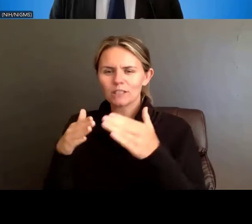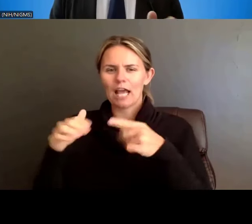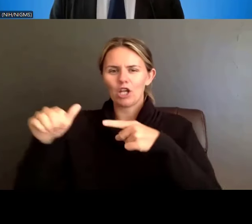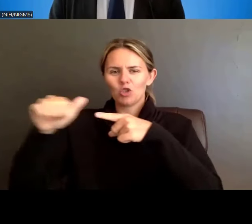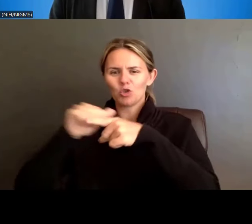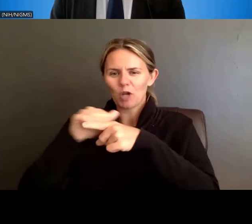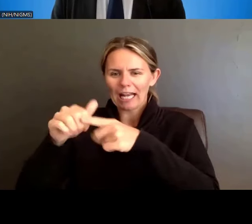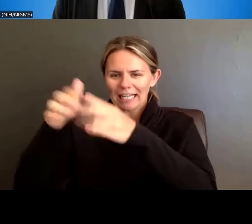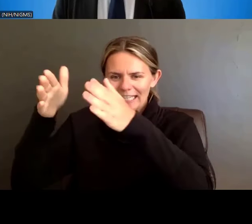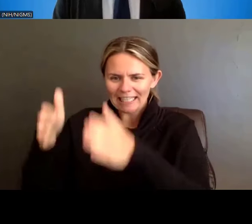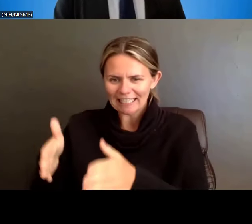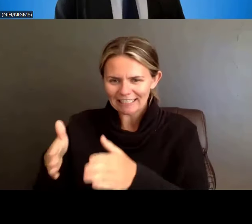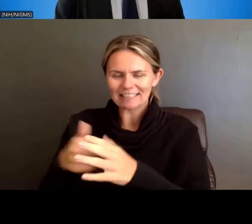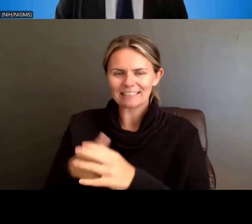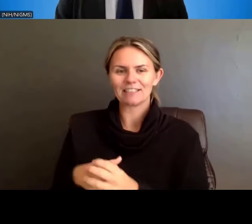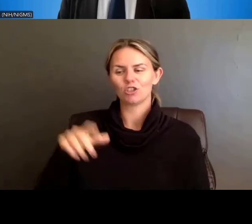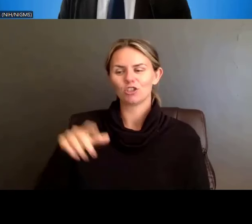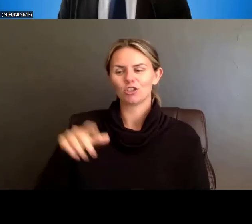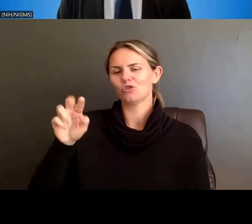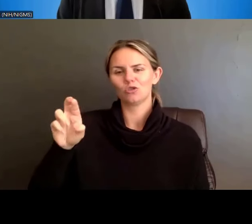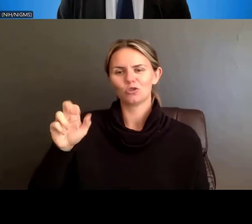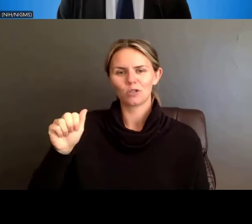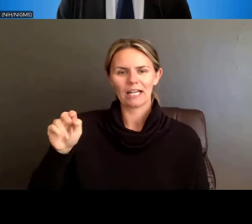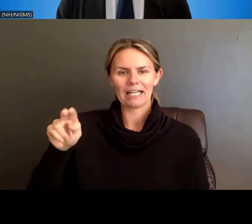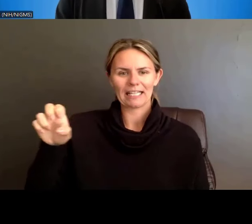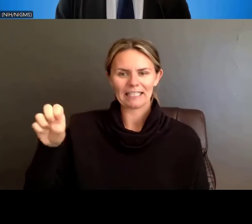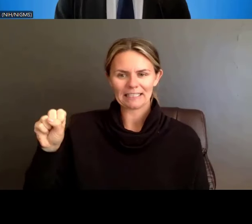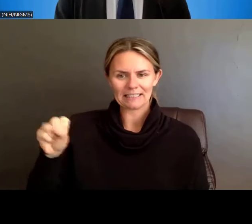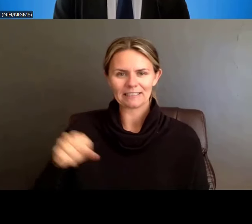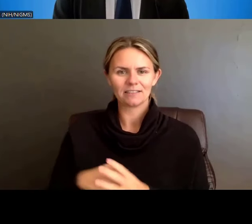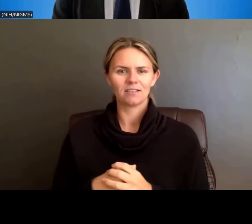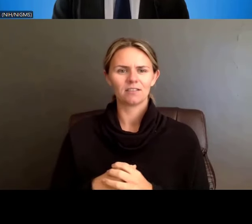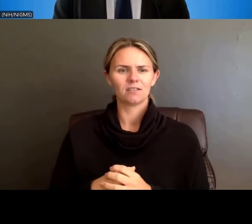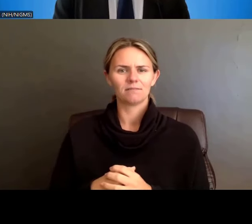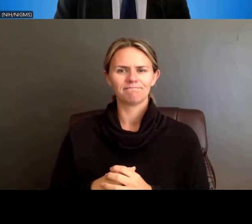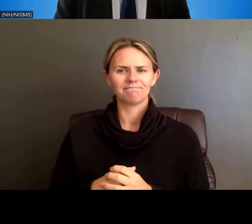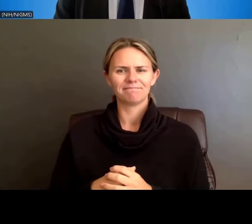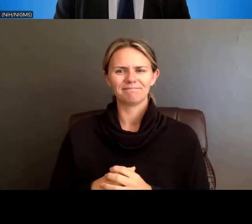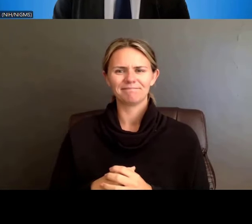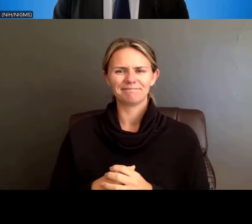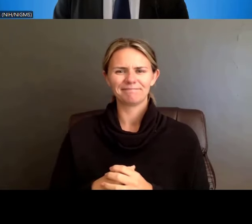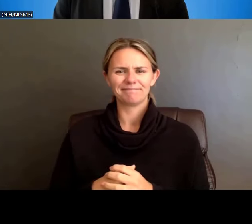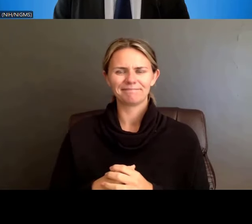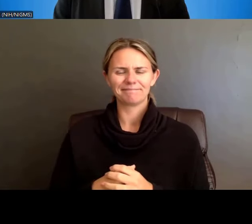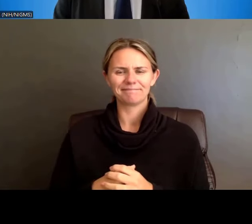and if a program faculty moves between competitive segments, those trainings actually aren't included in the grant.